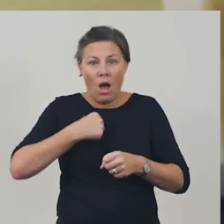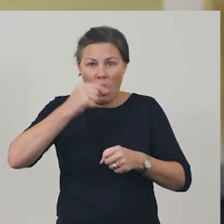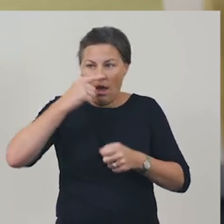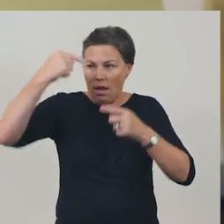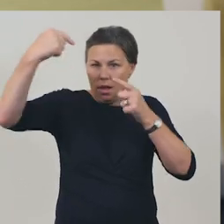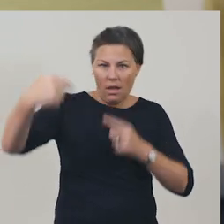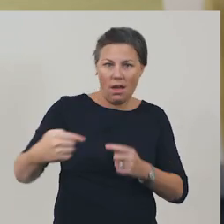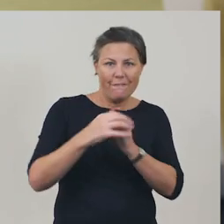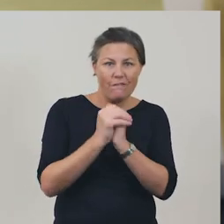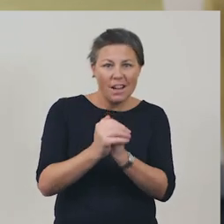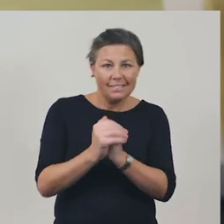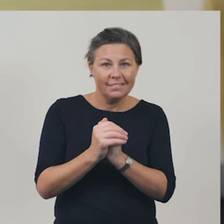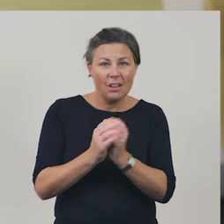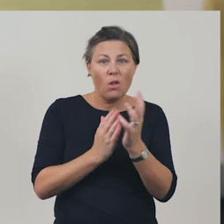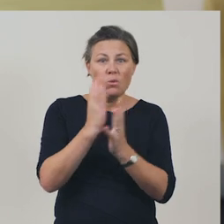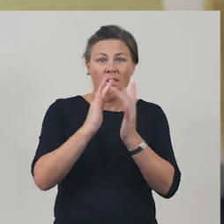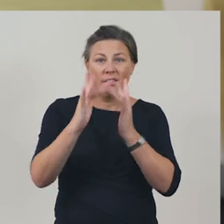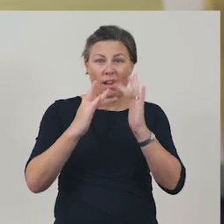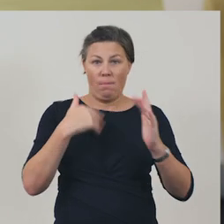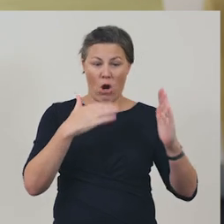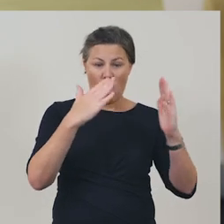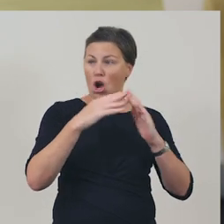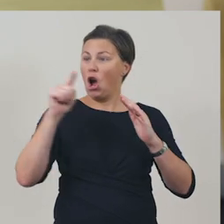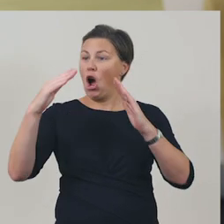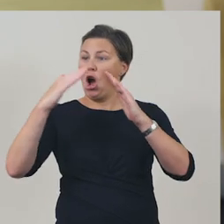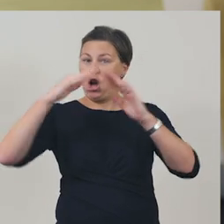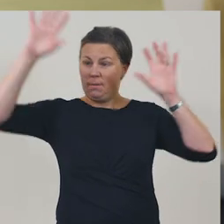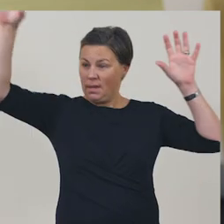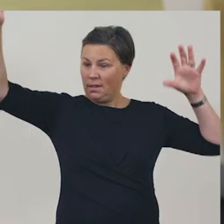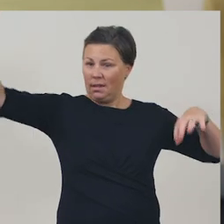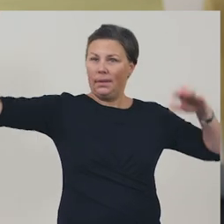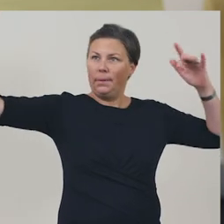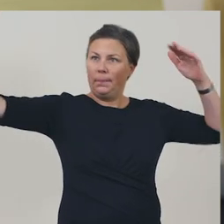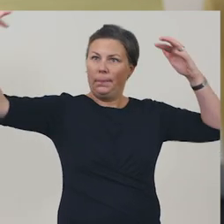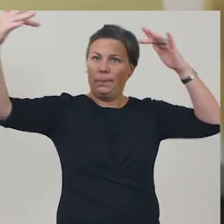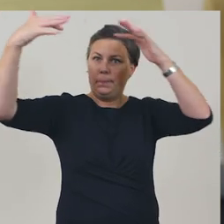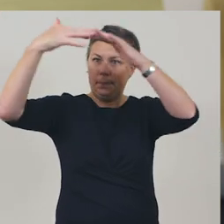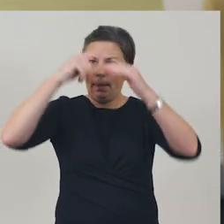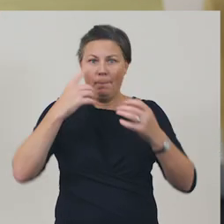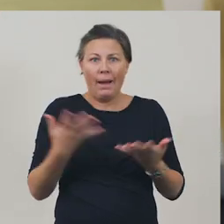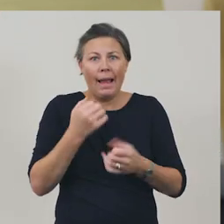I can imagine spending lots of time on this site, getting to know and love Ginkis.